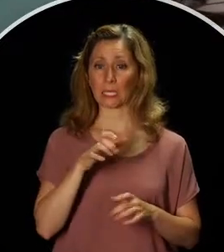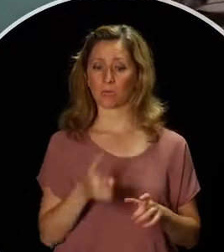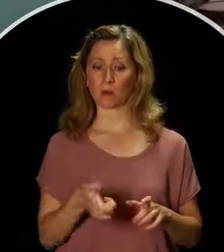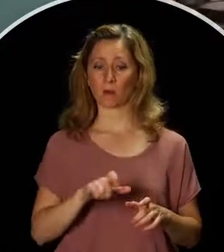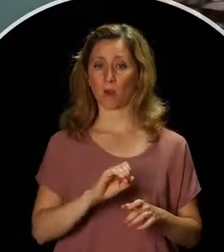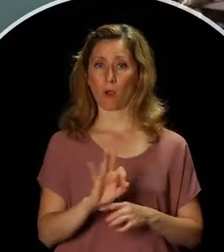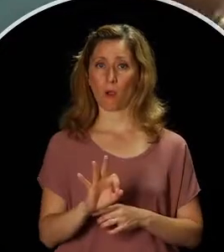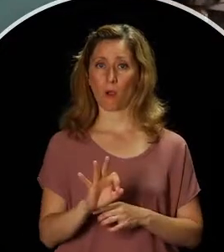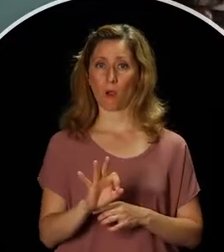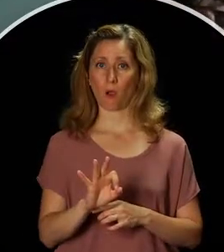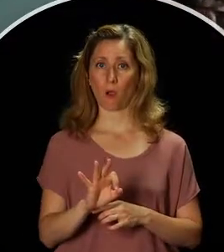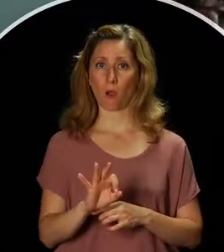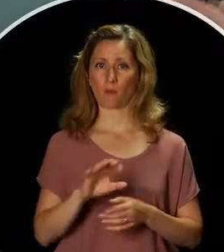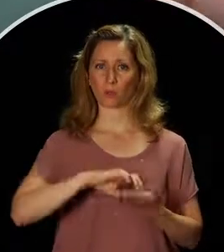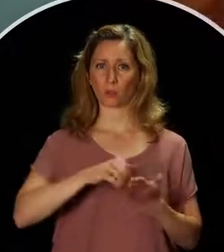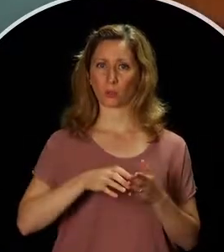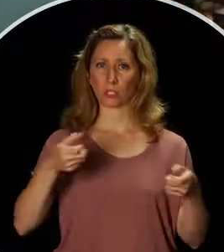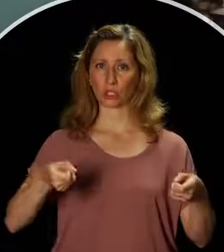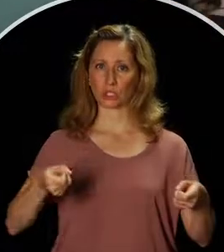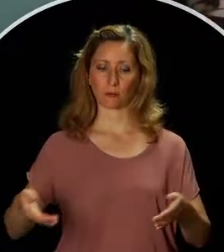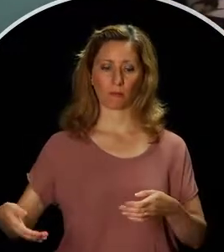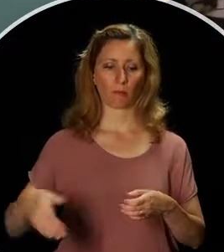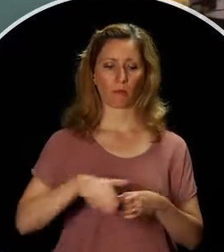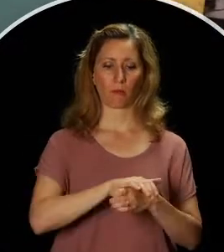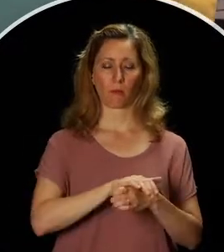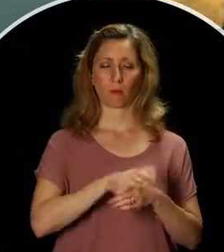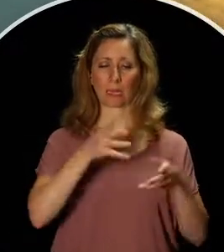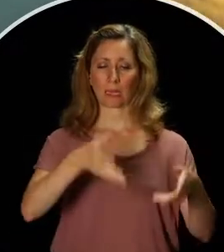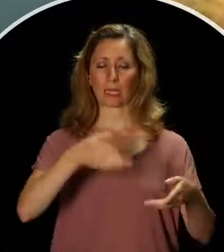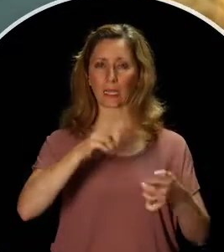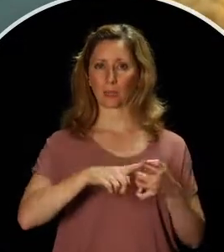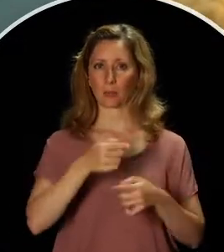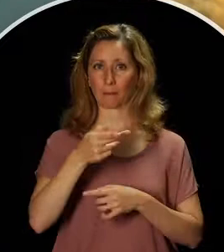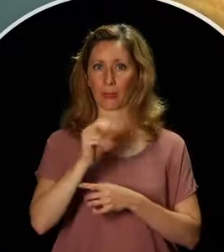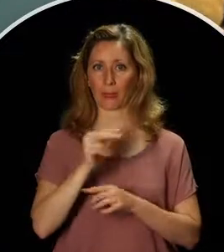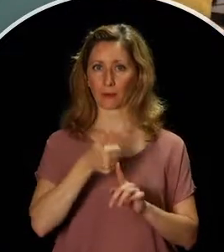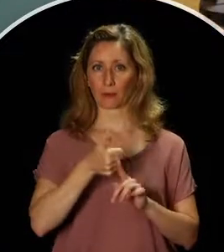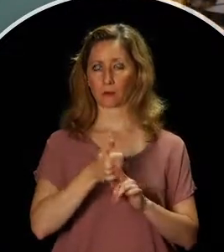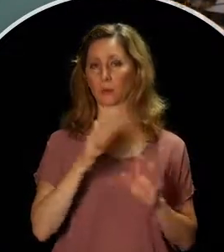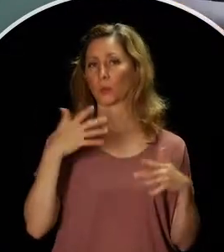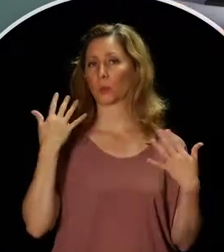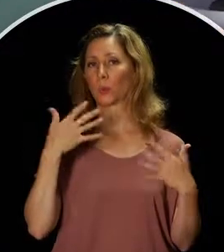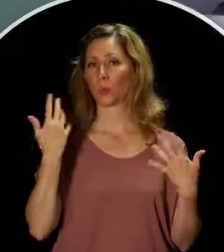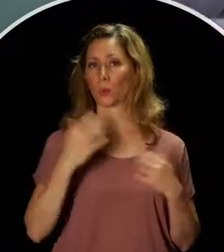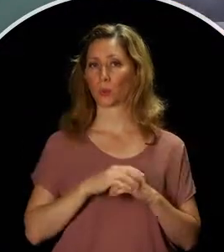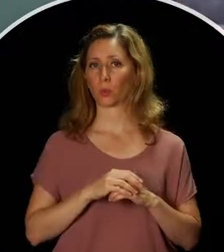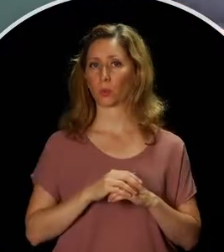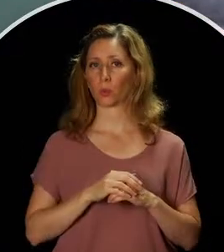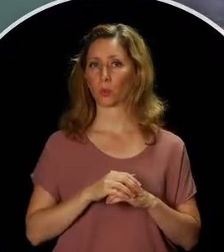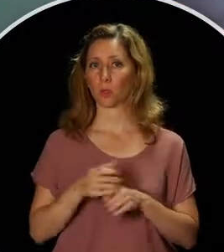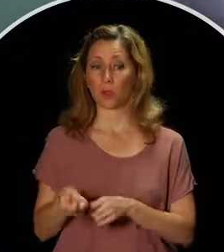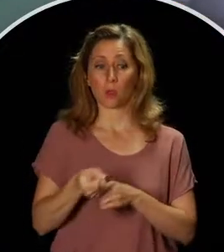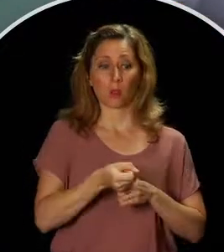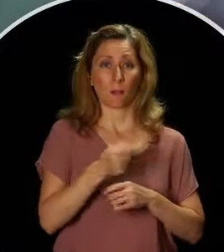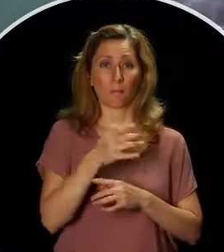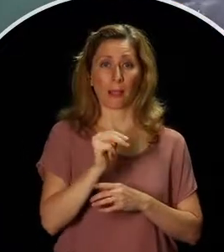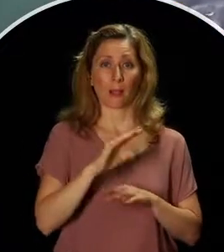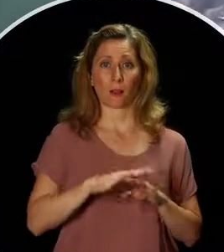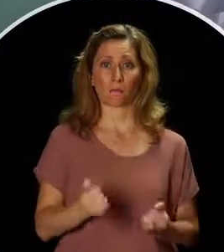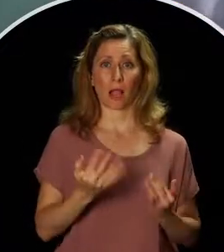or large lid over the pan. Leave it there until the pan has cooled. Never try to move a pan that's on fire.